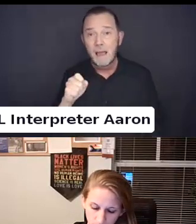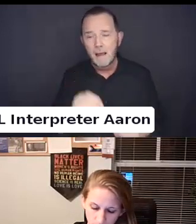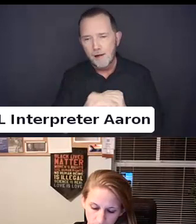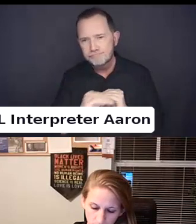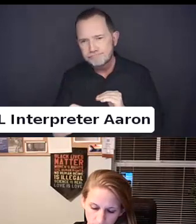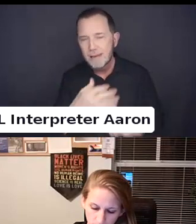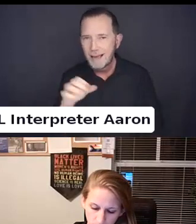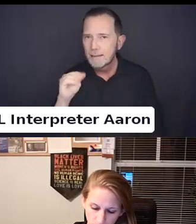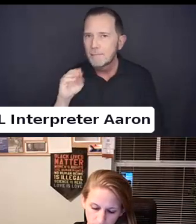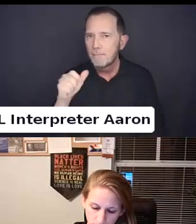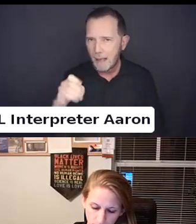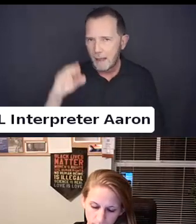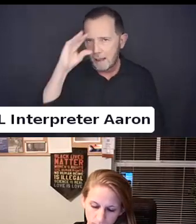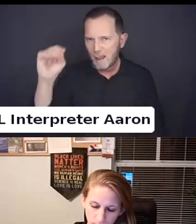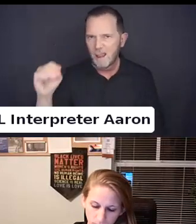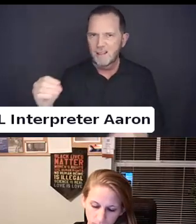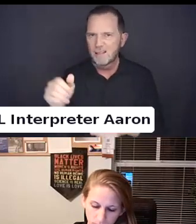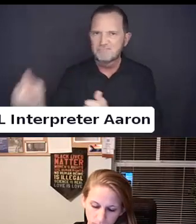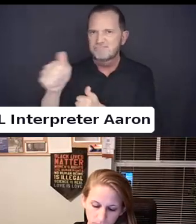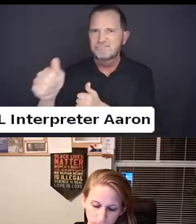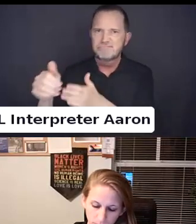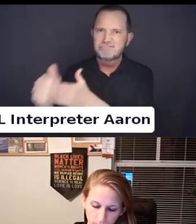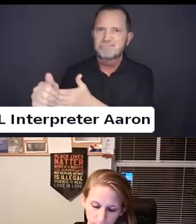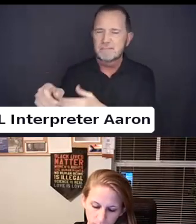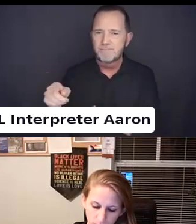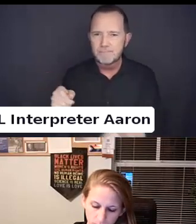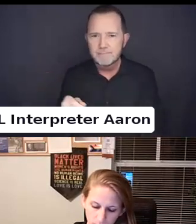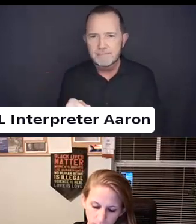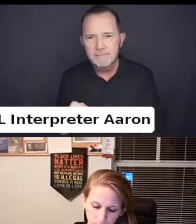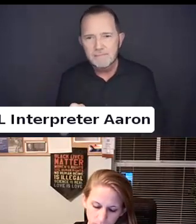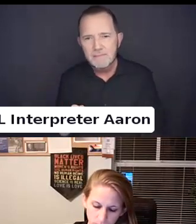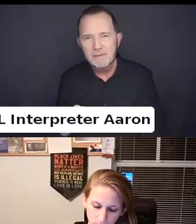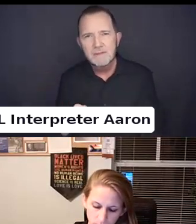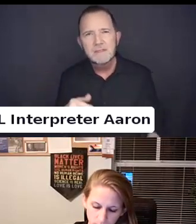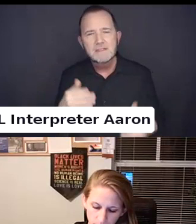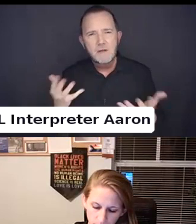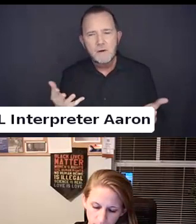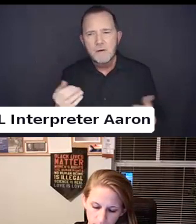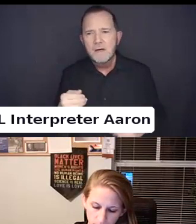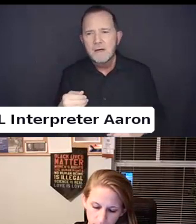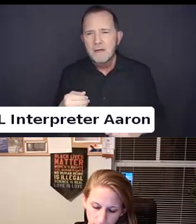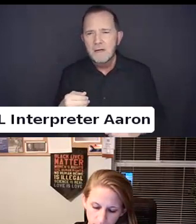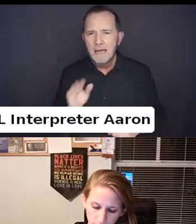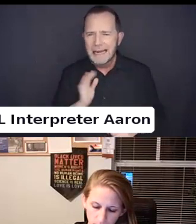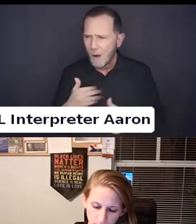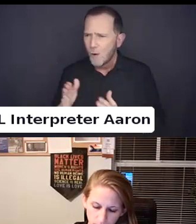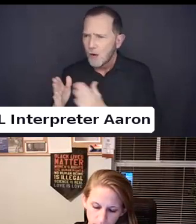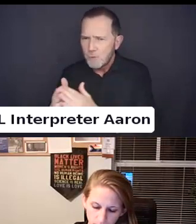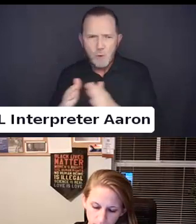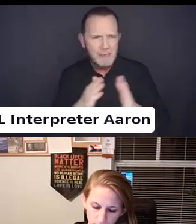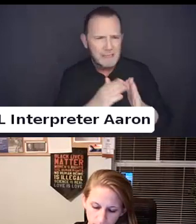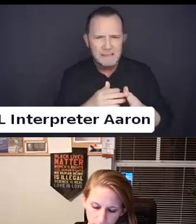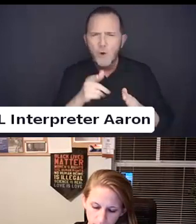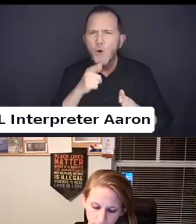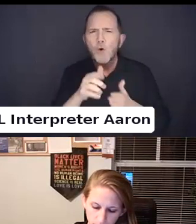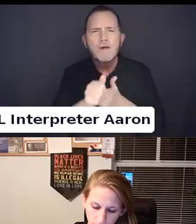Like, what do our movements does our leadership in these communities look like in our communities?